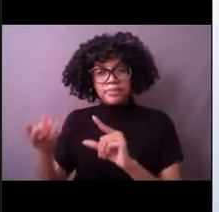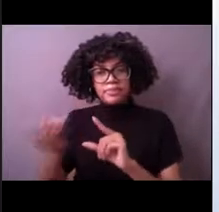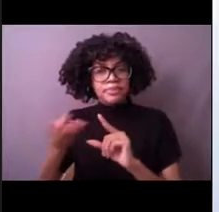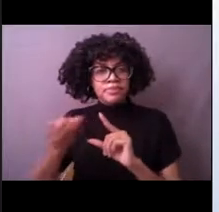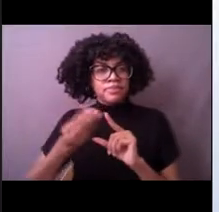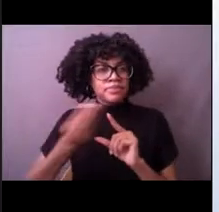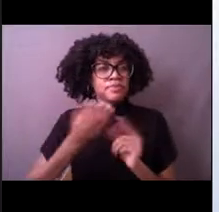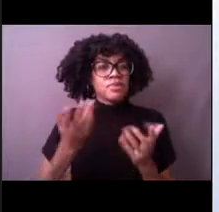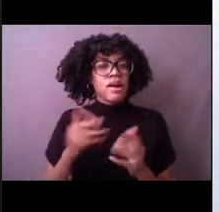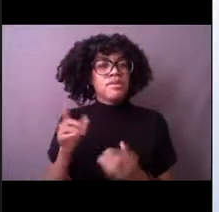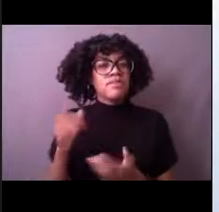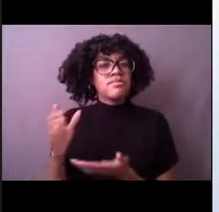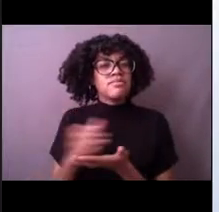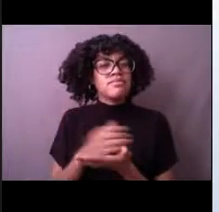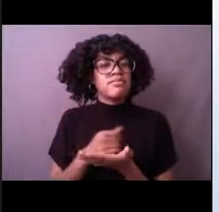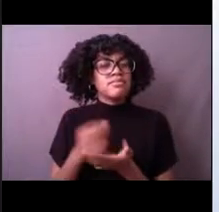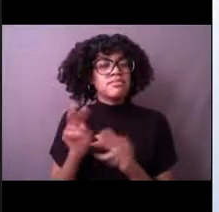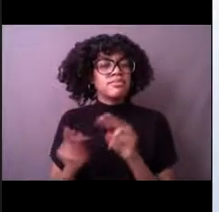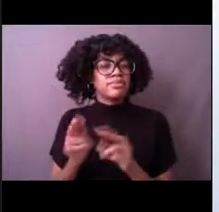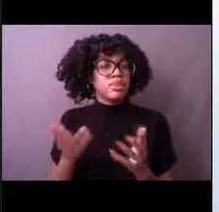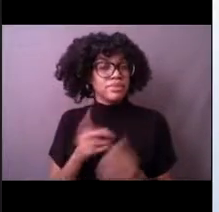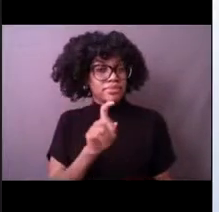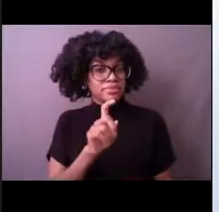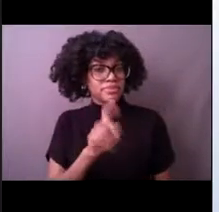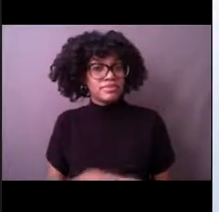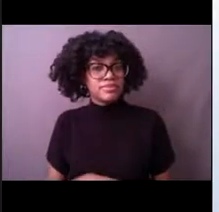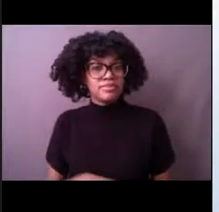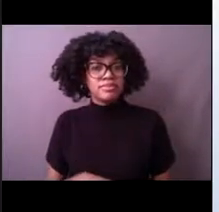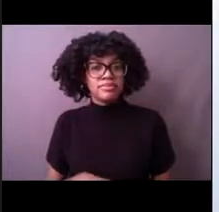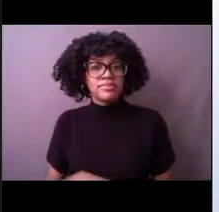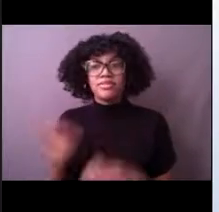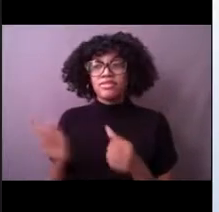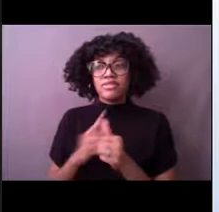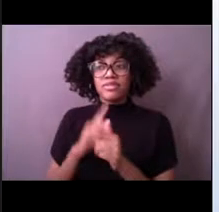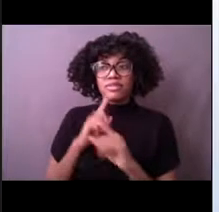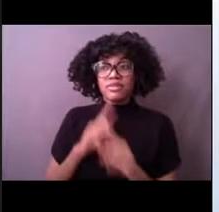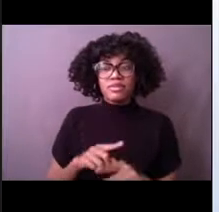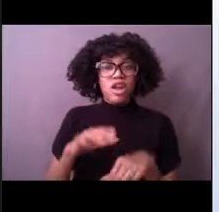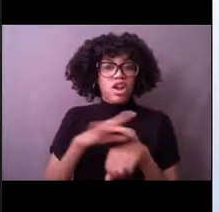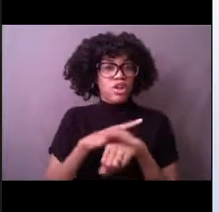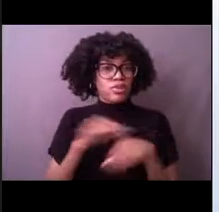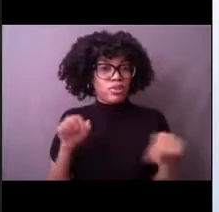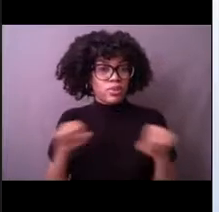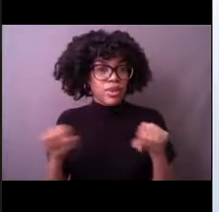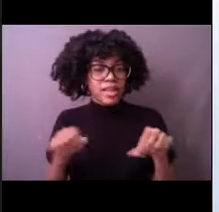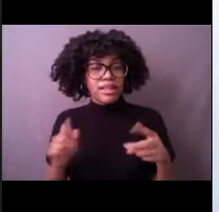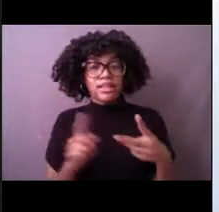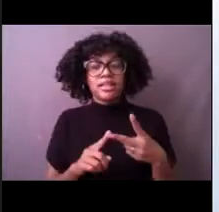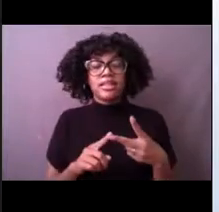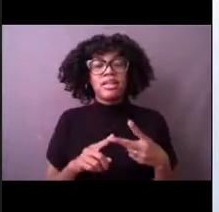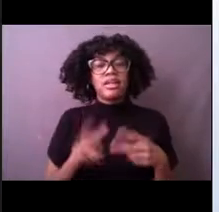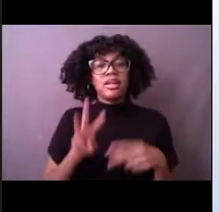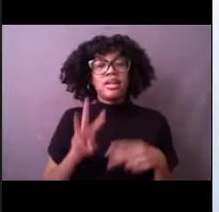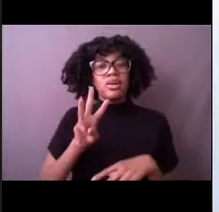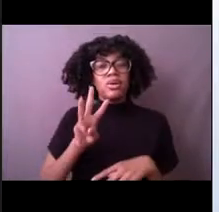So Michelle right away says earthquakes, and Reina says wave height. And Anna says wave height as well.